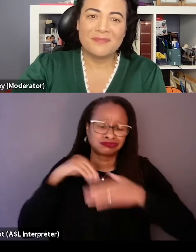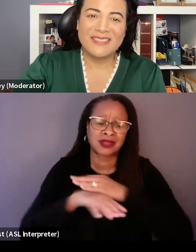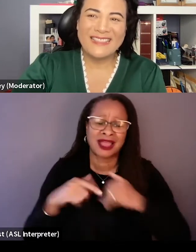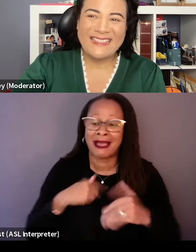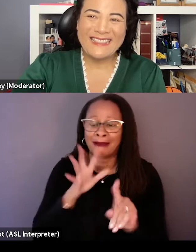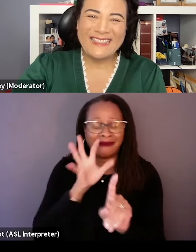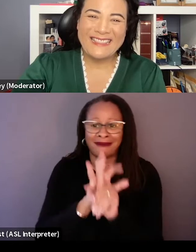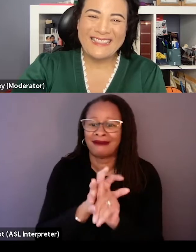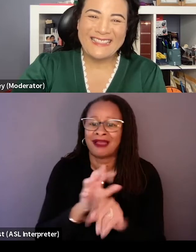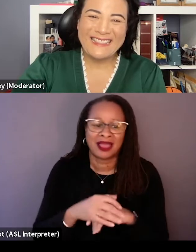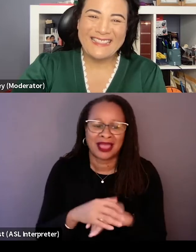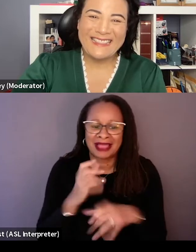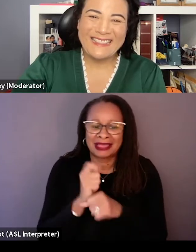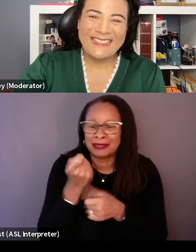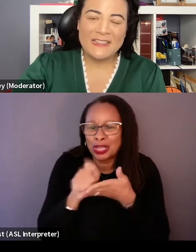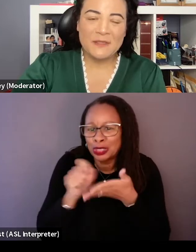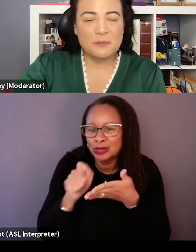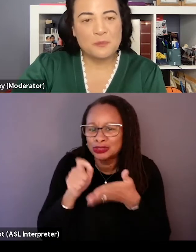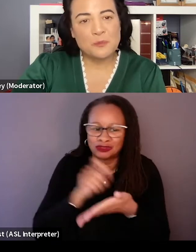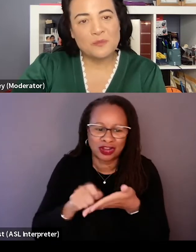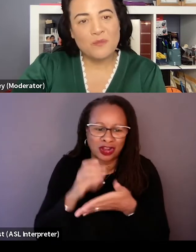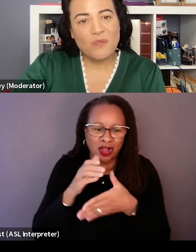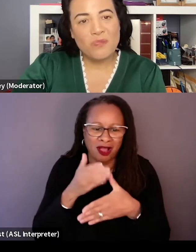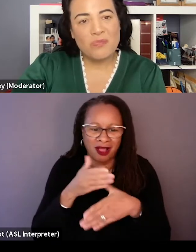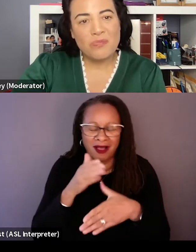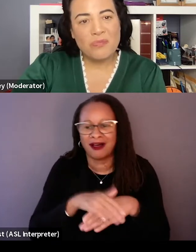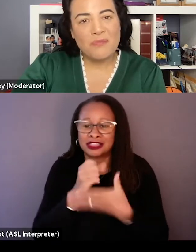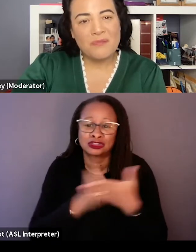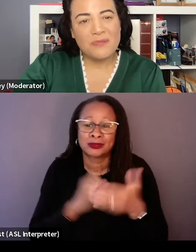so I kept the little notes that she'd written on the script about like how she wanted to deliver the lines,